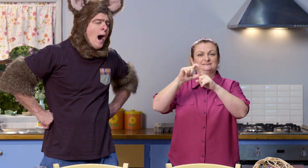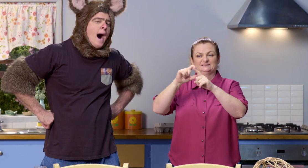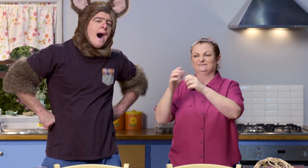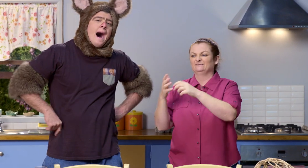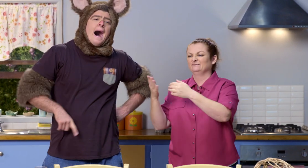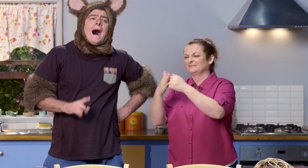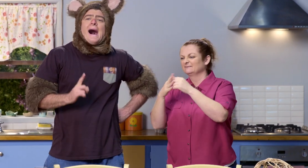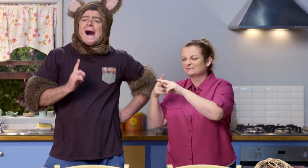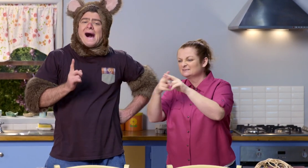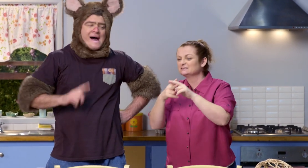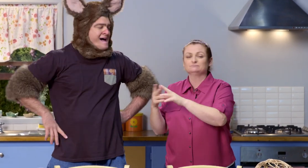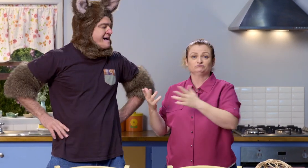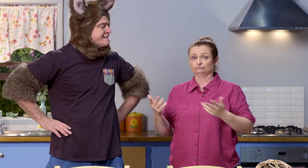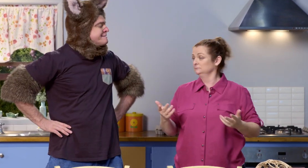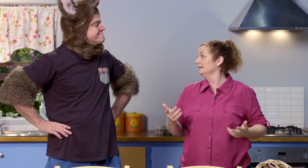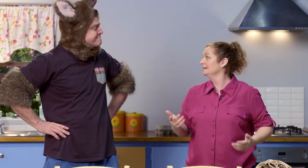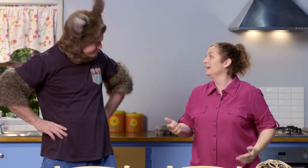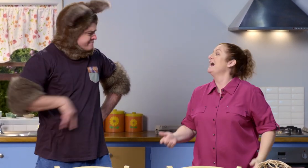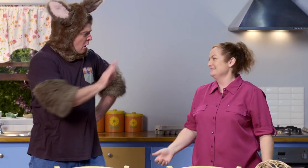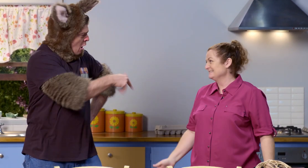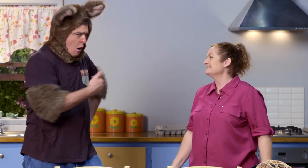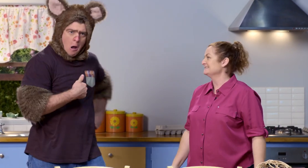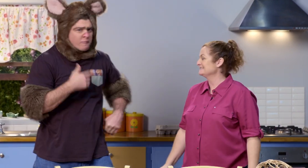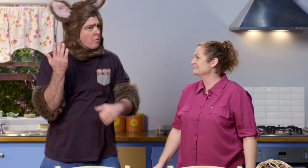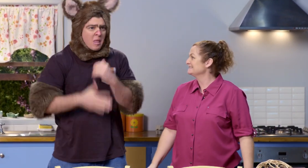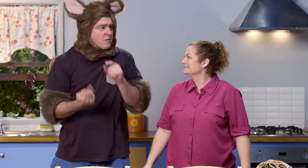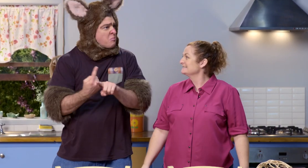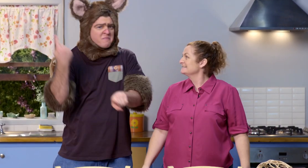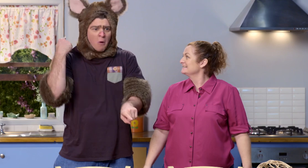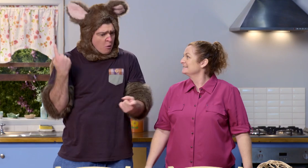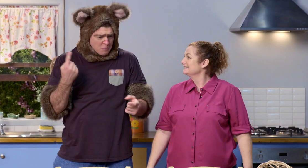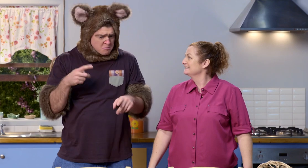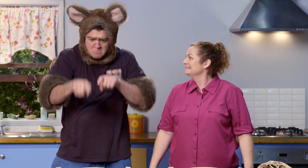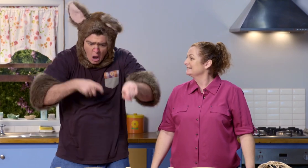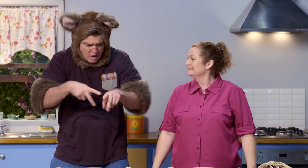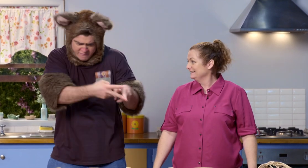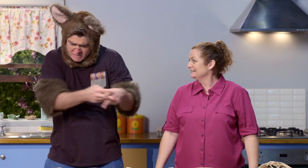It's now in his shed and he's fixing it. Oh, I see. I've never fixed a bike before.